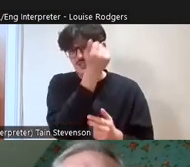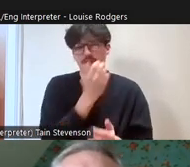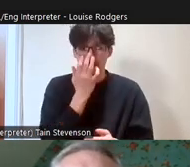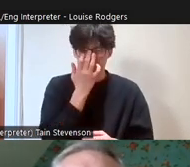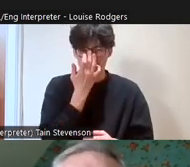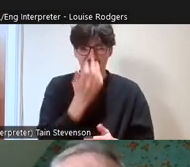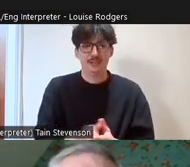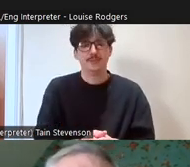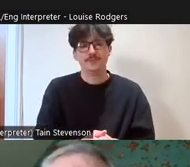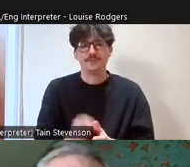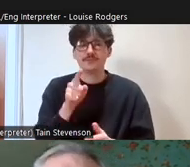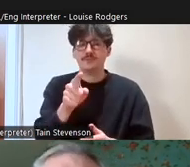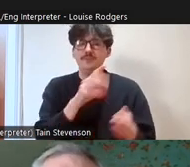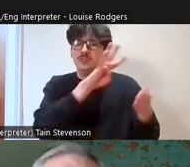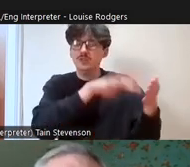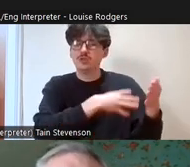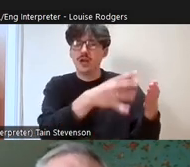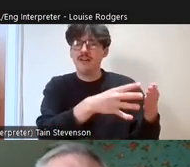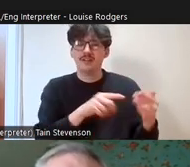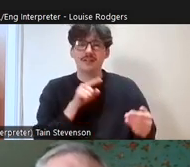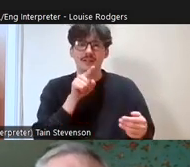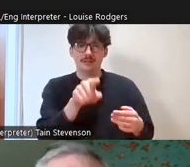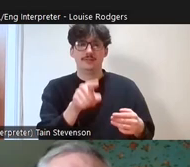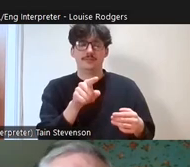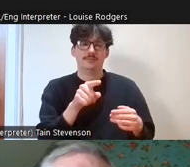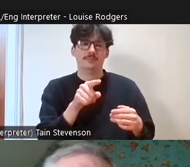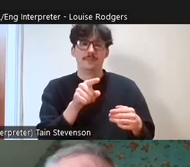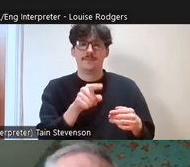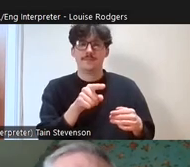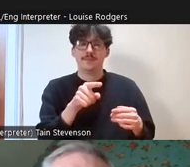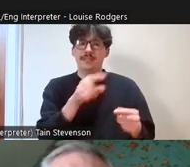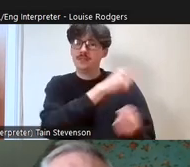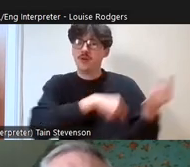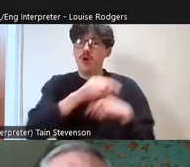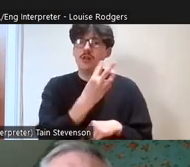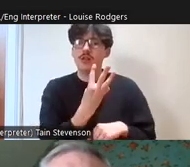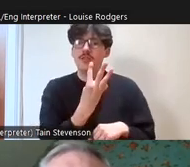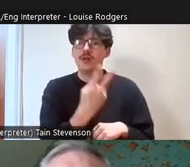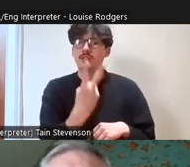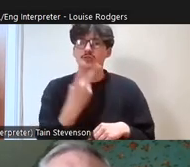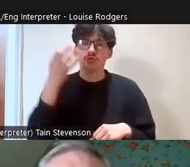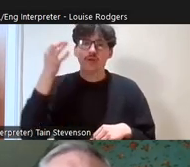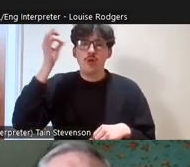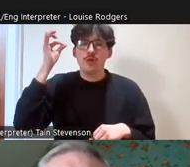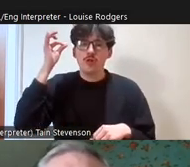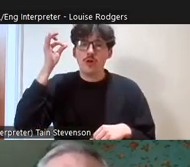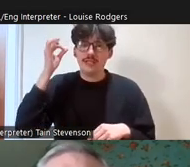graphs like this which are also on that site will give you a breakdown. This is all 32 local authorities in Scotland, so you can see at the top there,